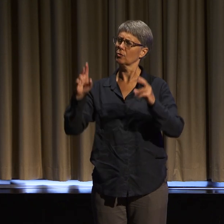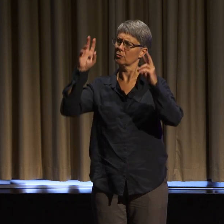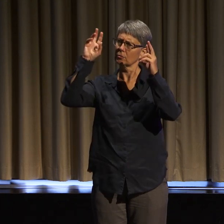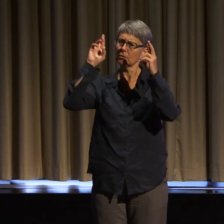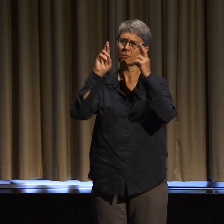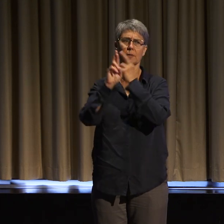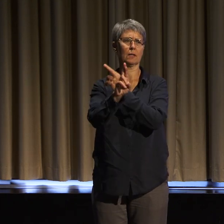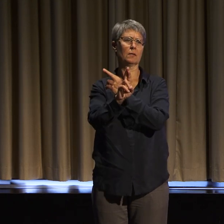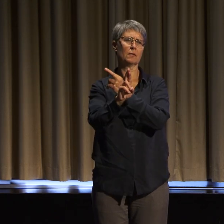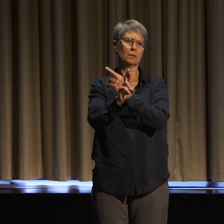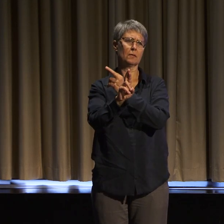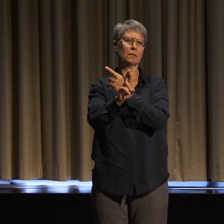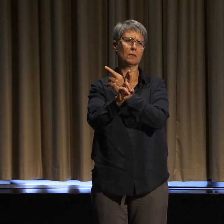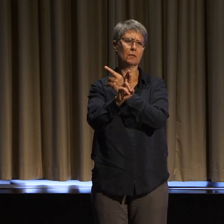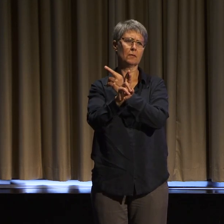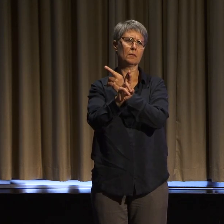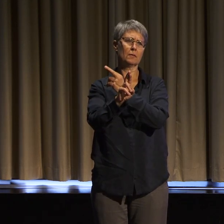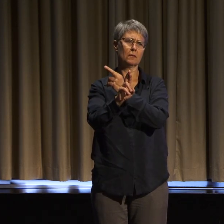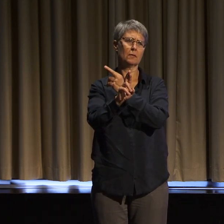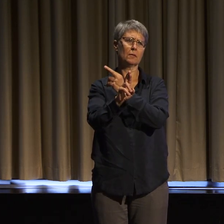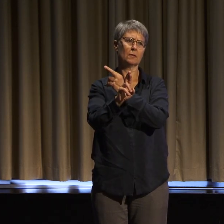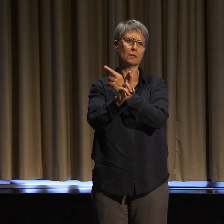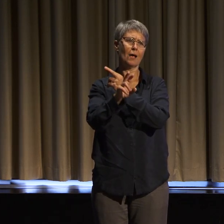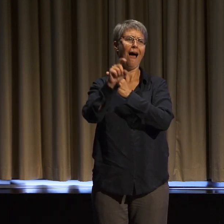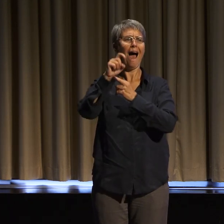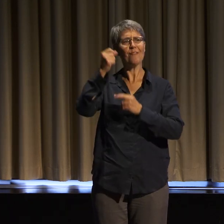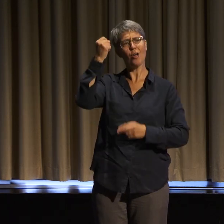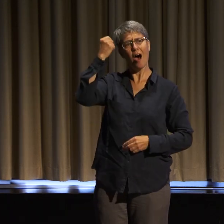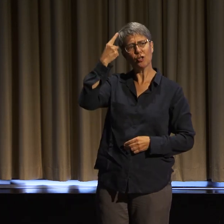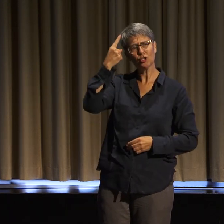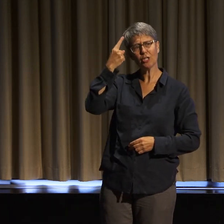us to understand intersectionality, and intersectionality requires that we